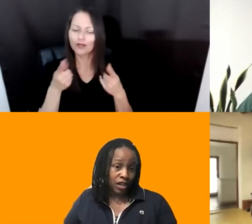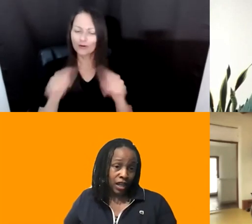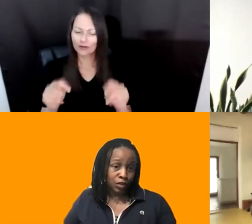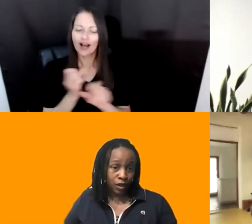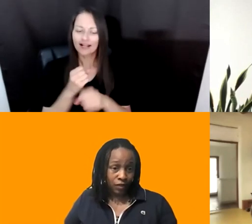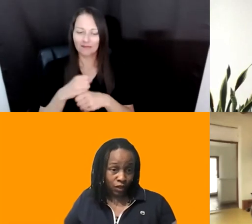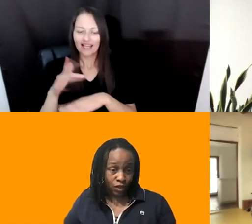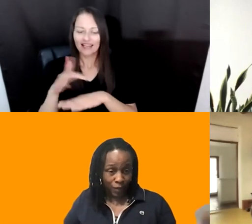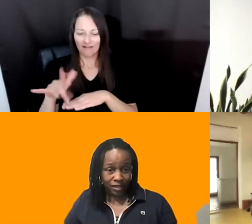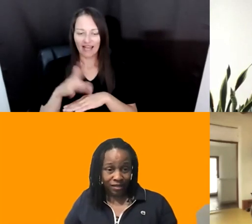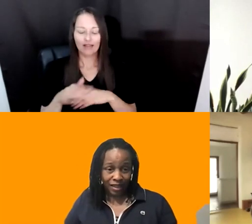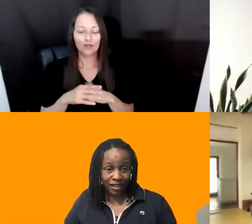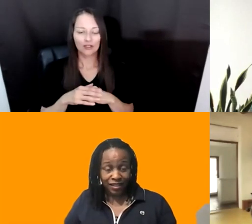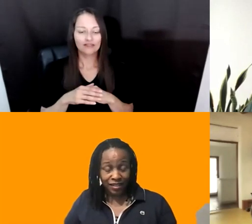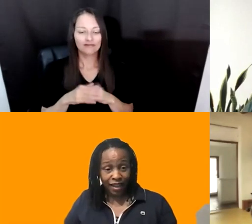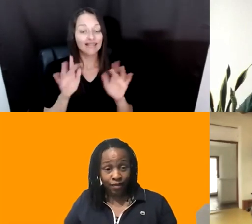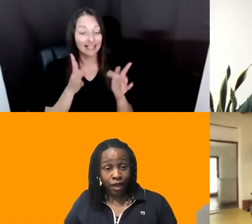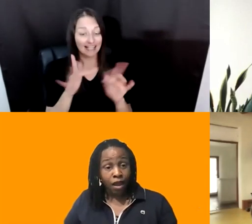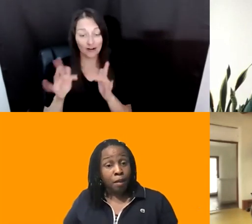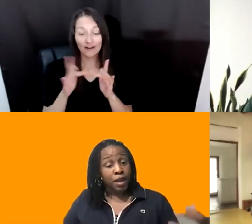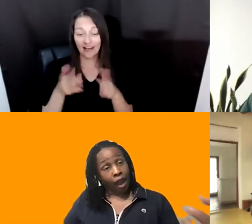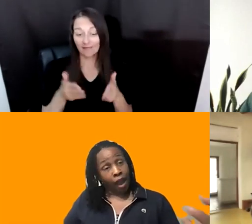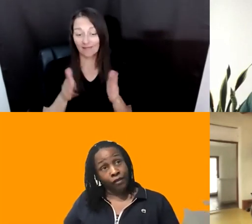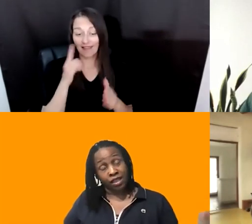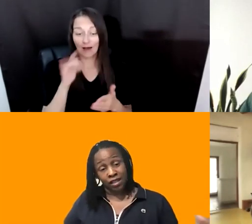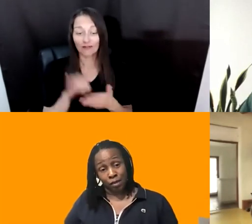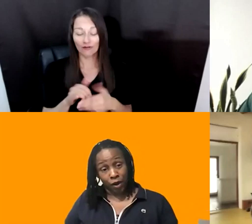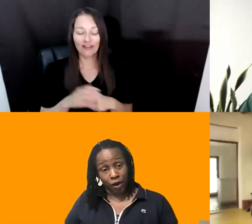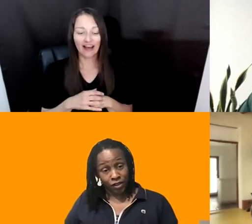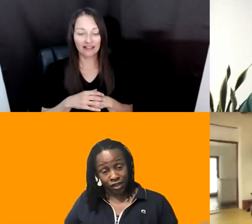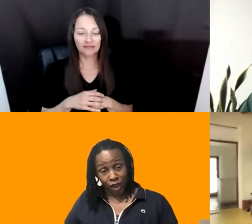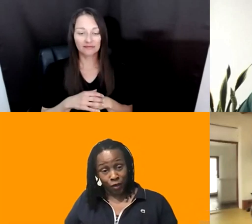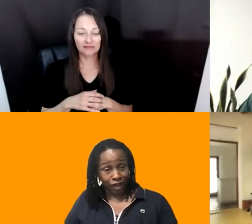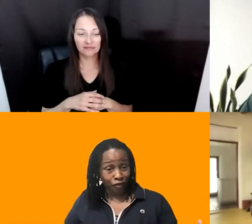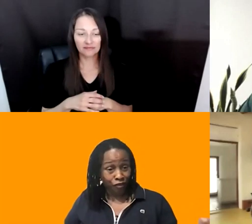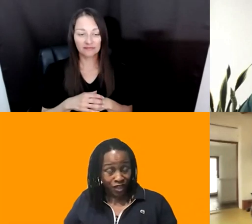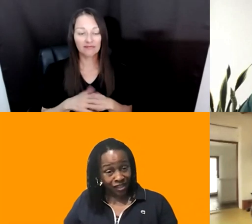IS ONE OF THOSE SPACES THAT DOES THAT. HAVING THINGS IN PERSON THOUGH LIKE PHYSICAL